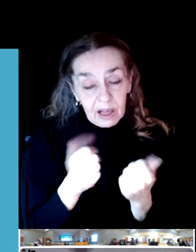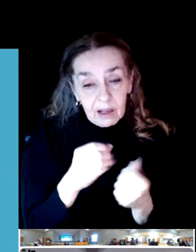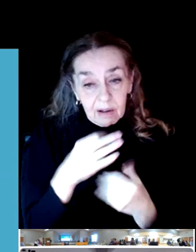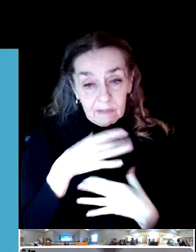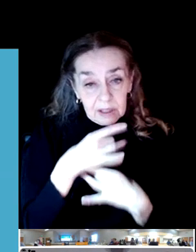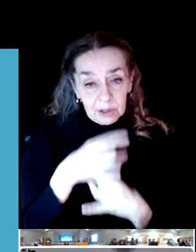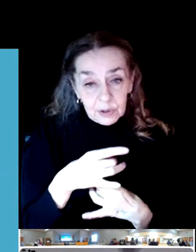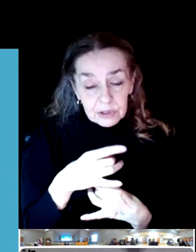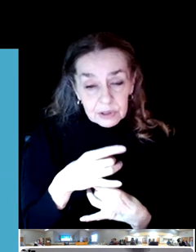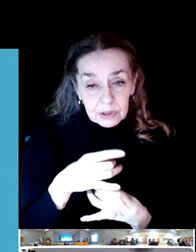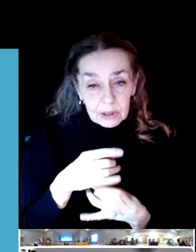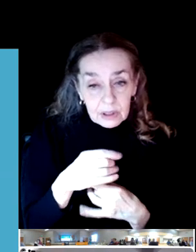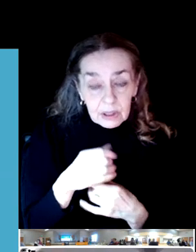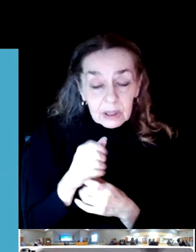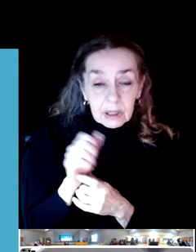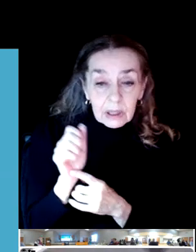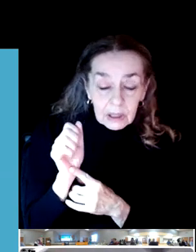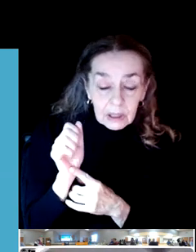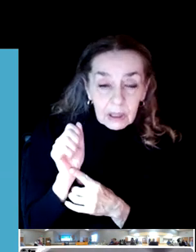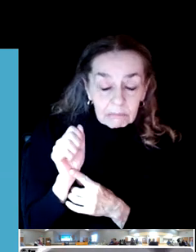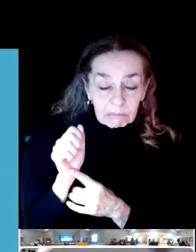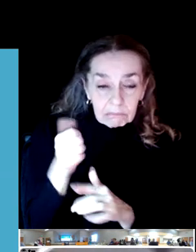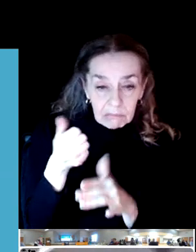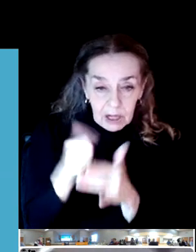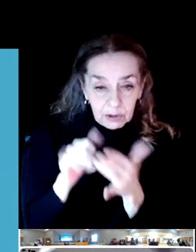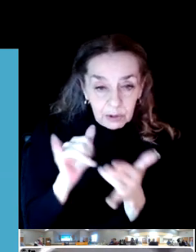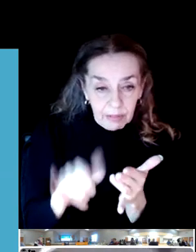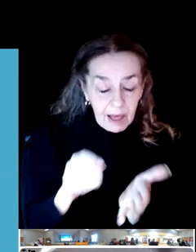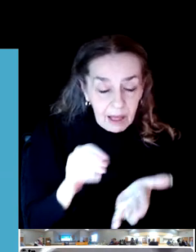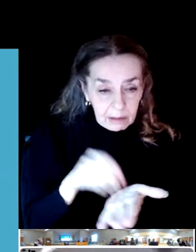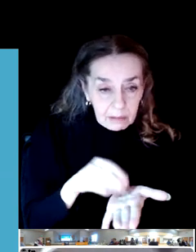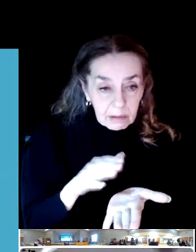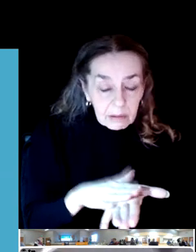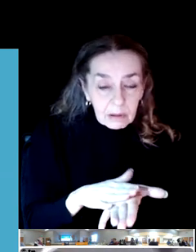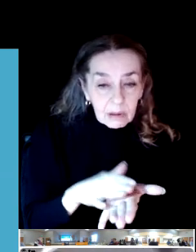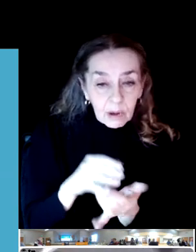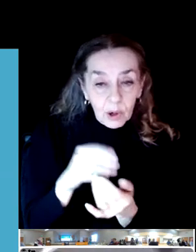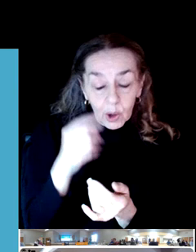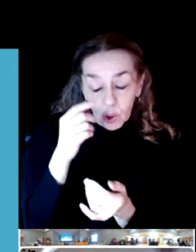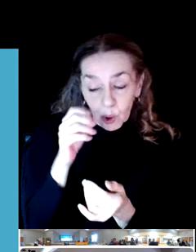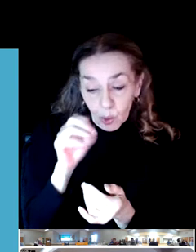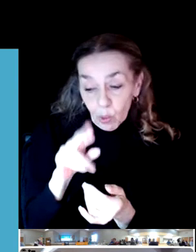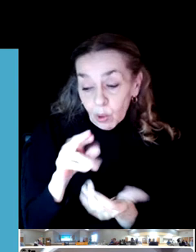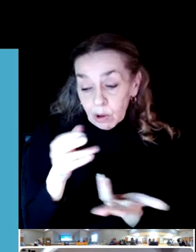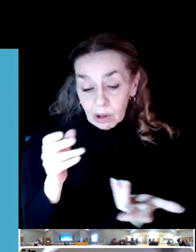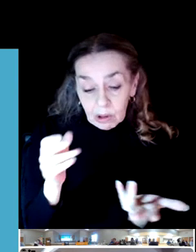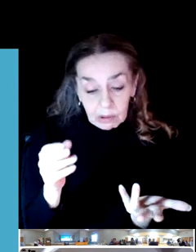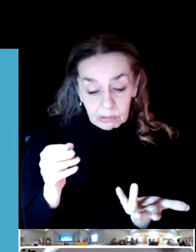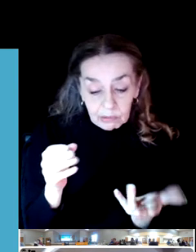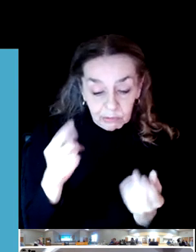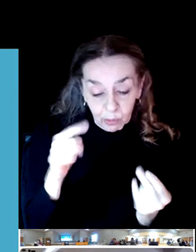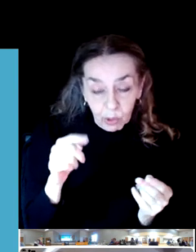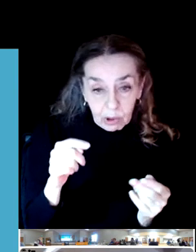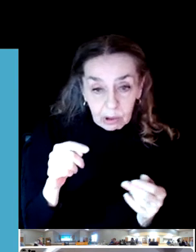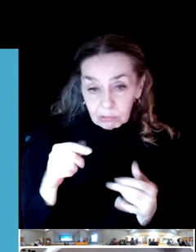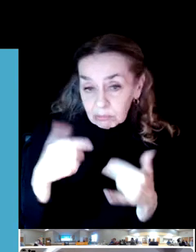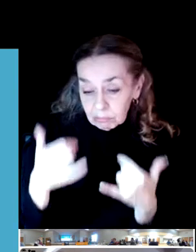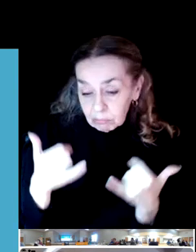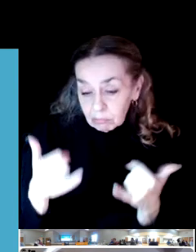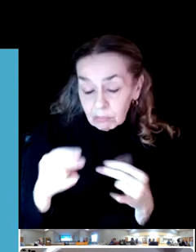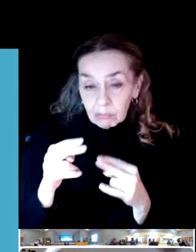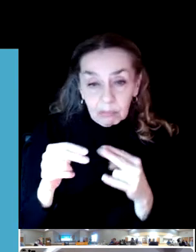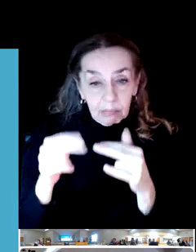Yeah, or for existing facilities, if it's a maintenance issue, there are district representatives